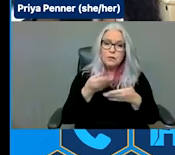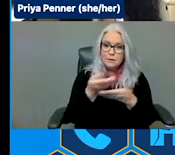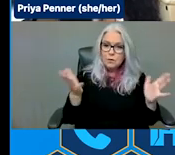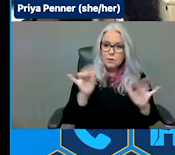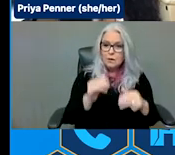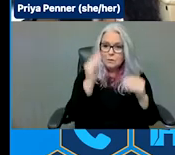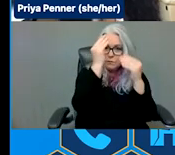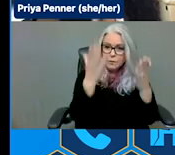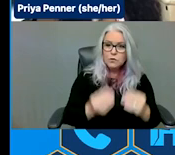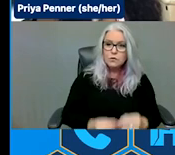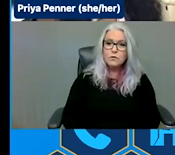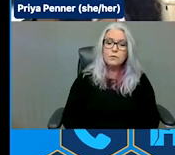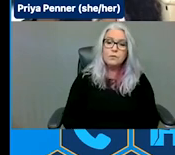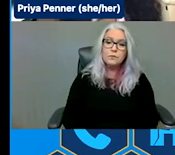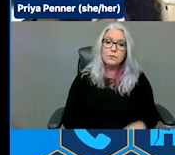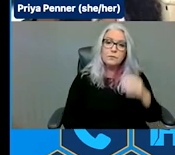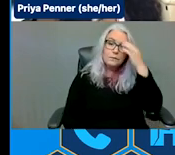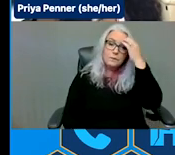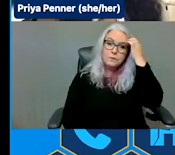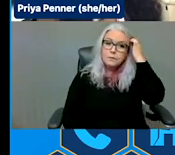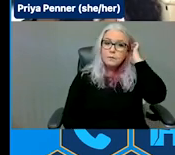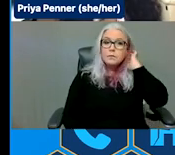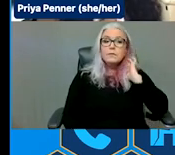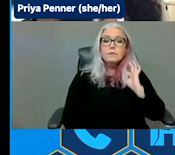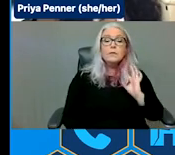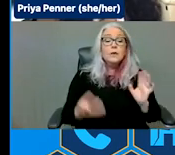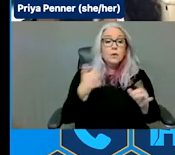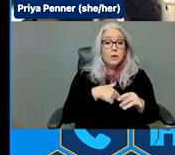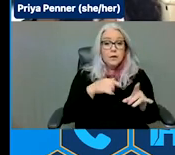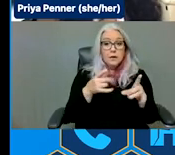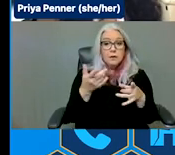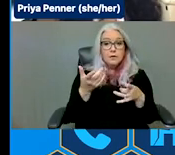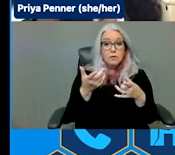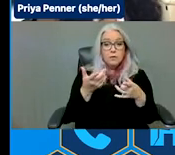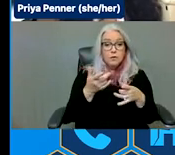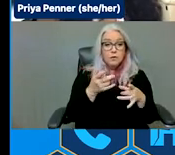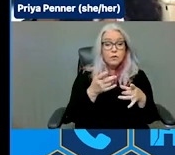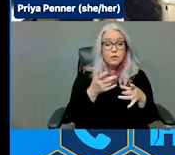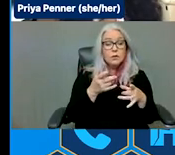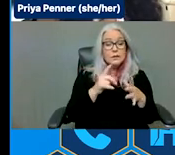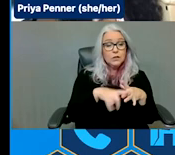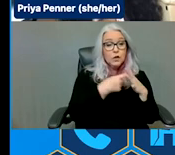And also as we have talked on at the beginning, some of the statistics and facts of people